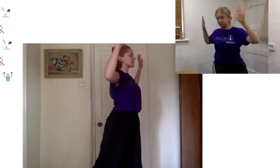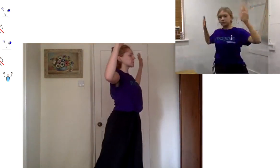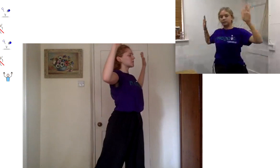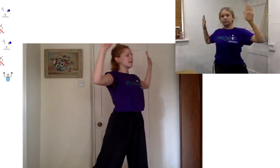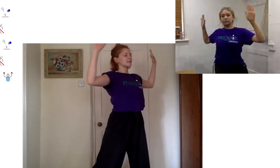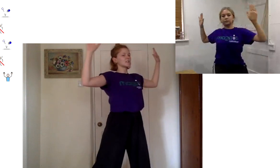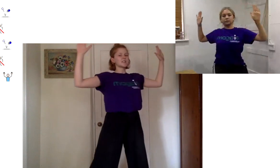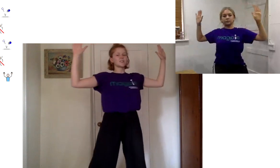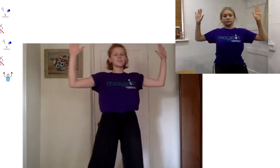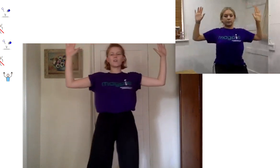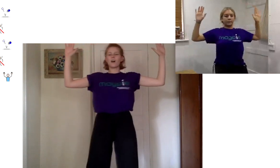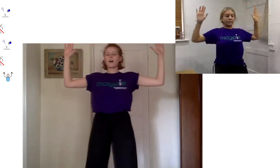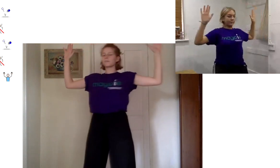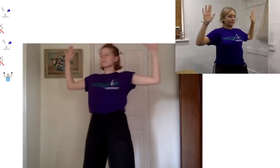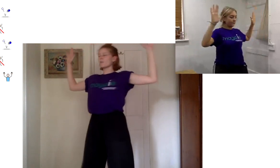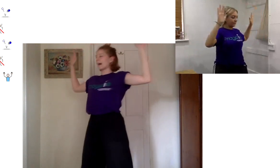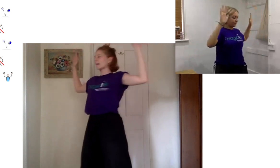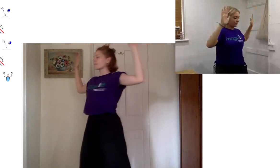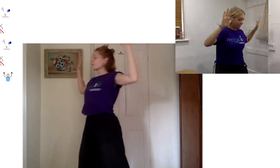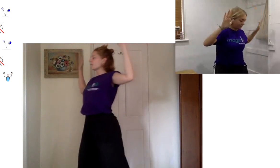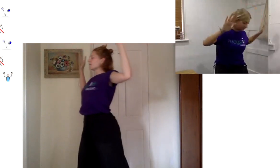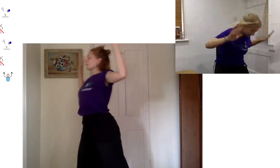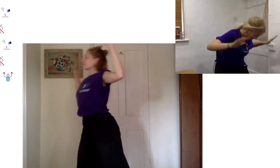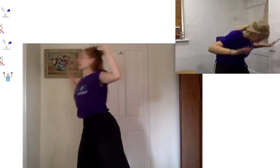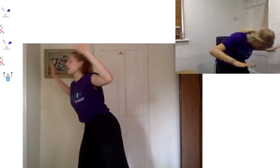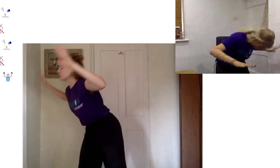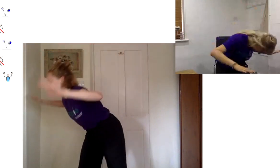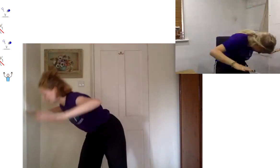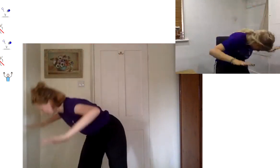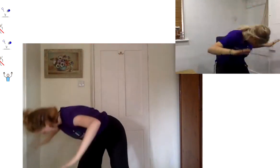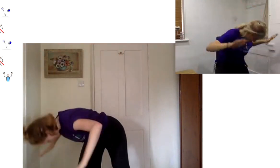this with me so just using your arms and your back you're going to think about moving down